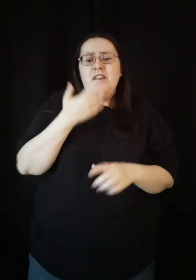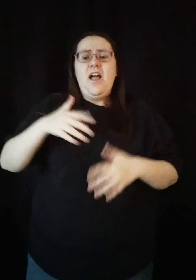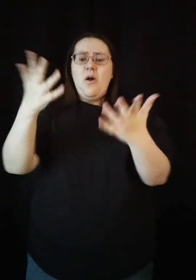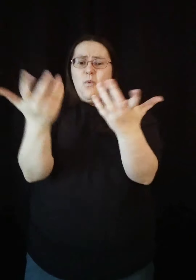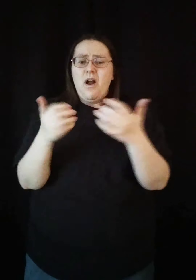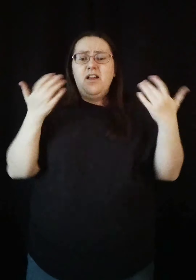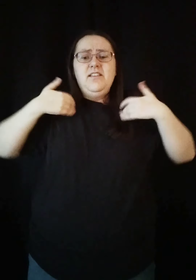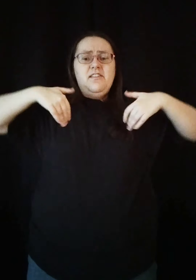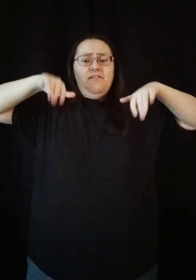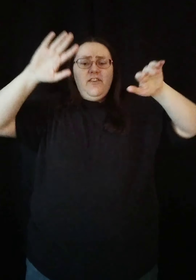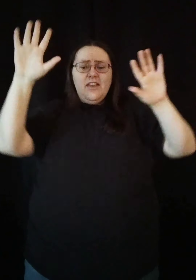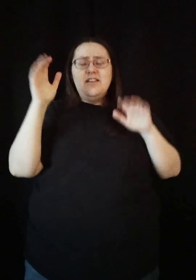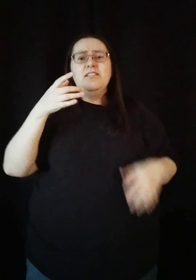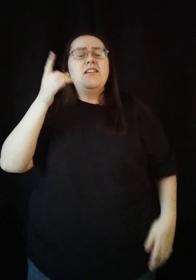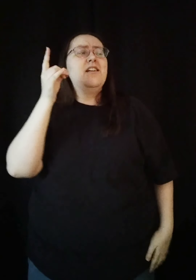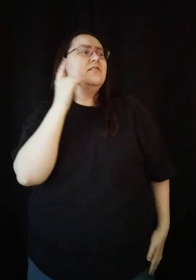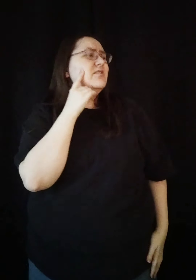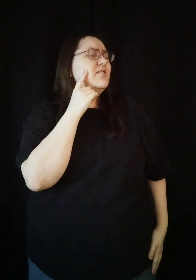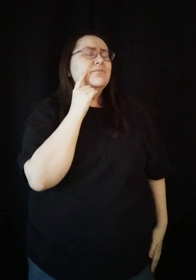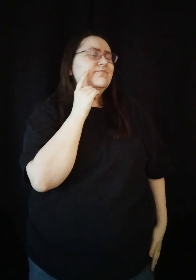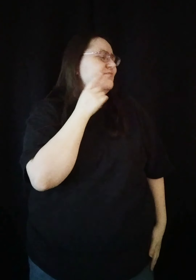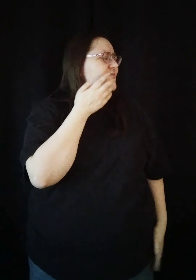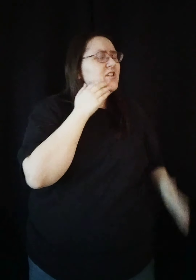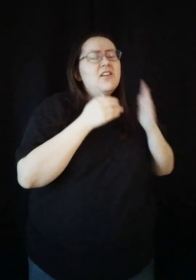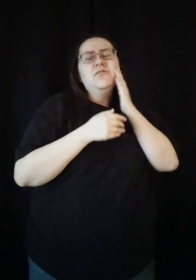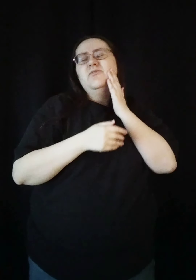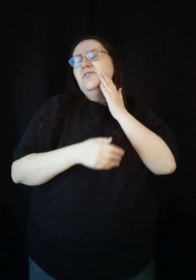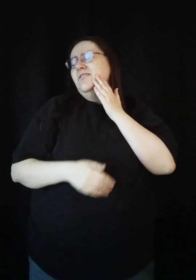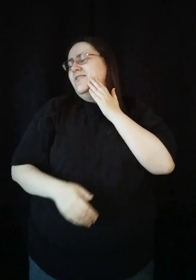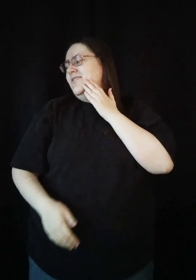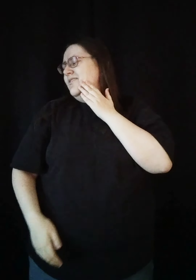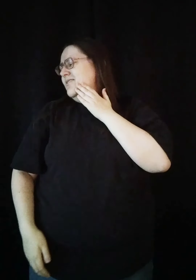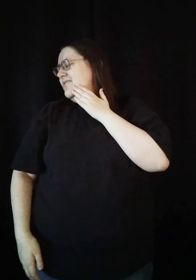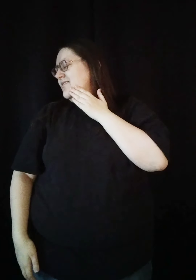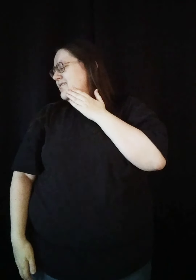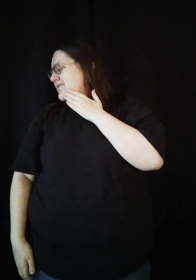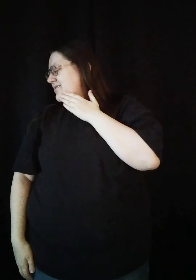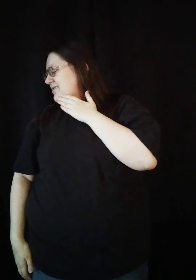When I wanna give in and not turn the other cheek